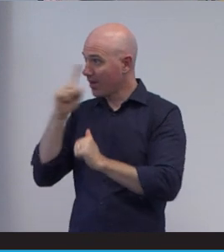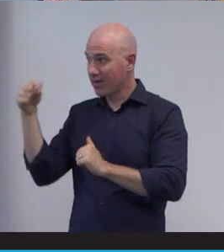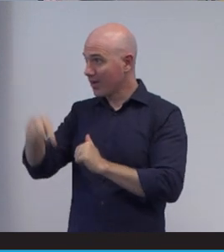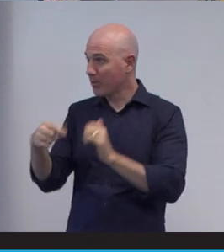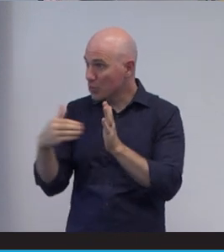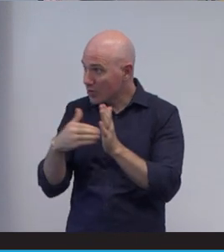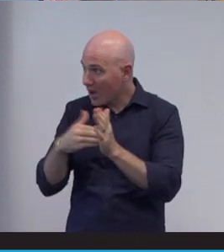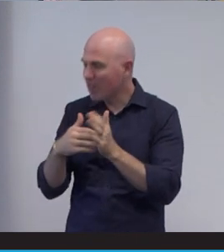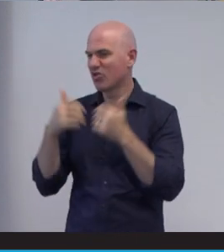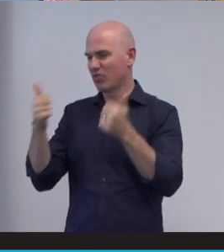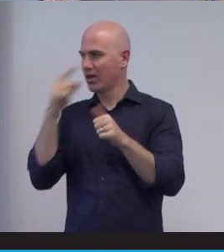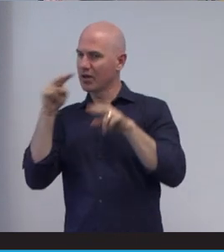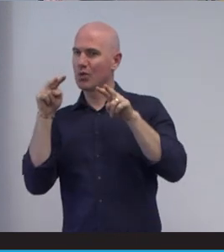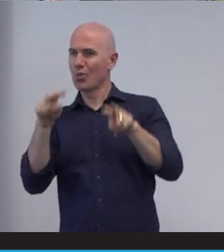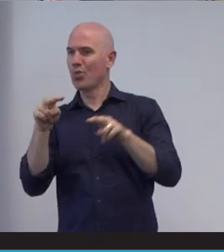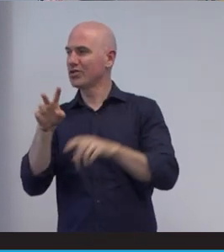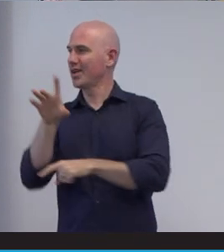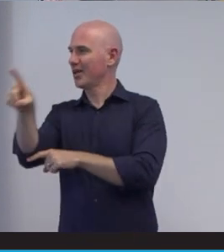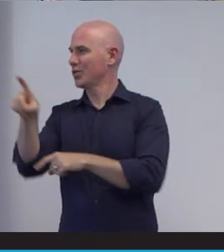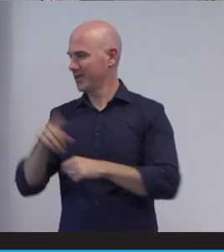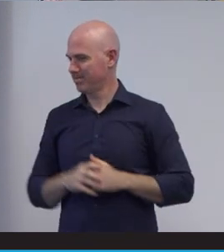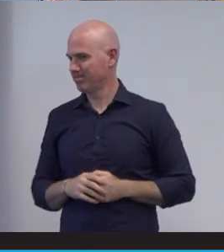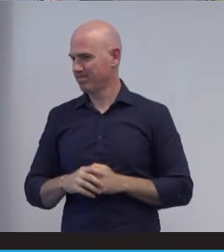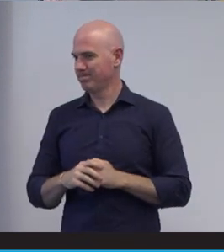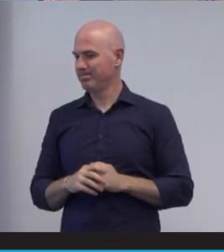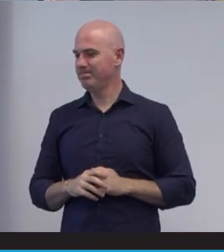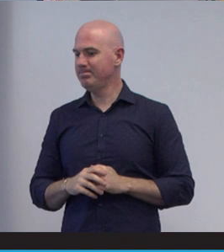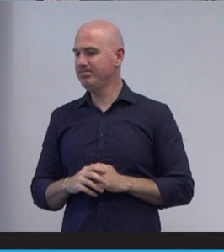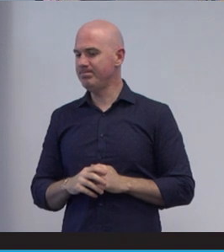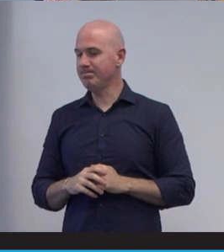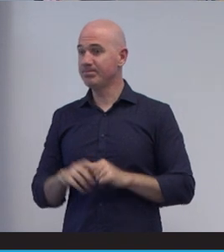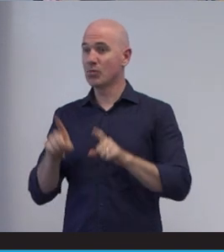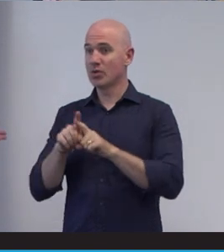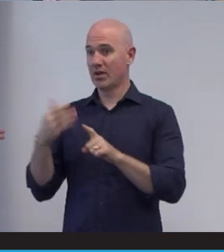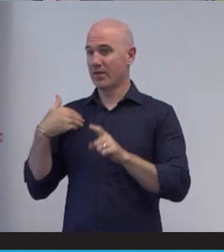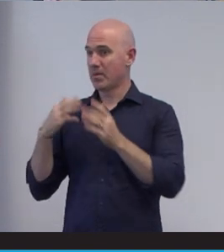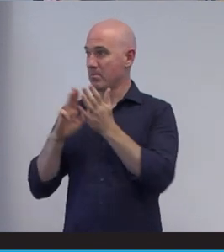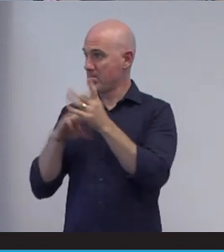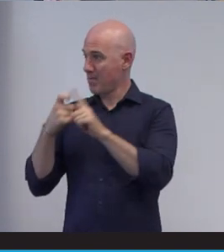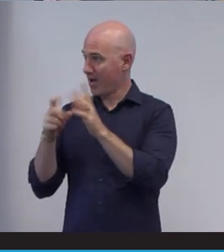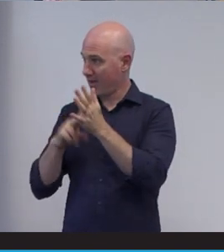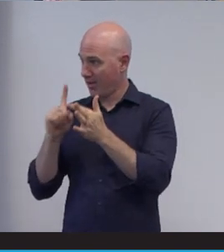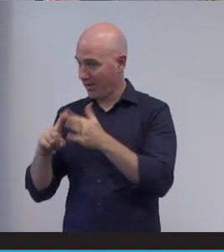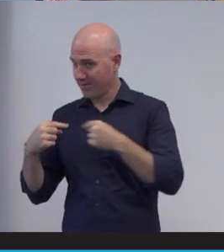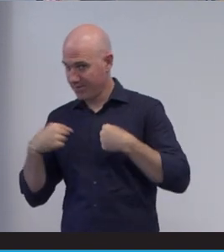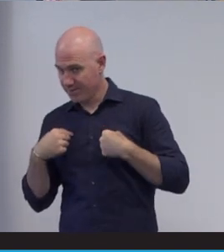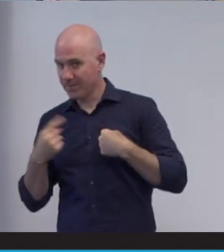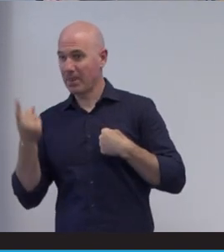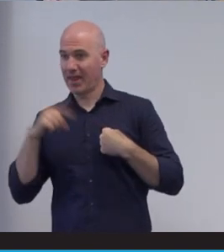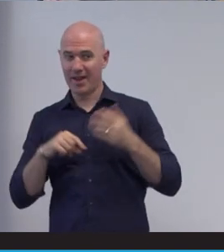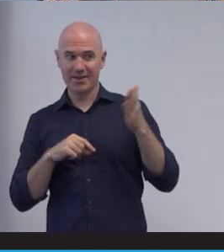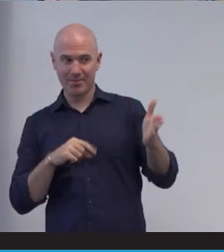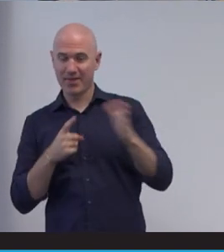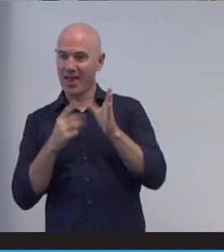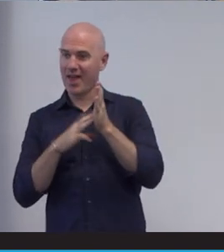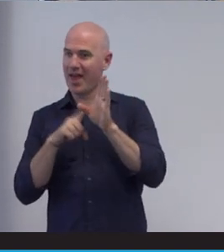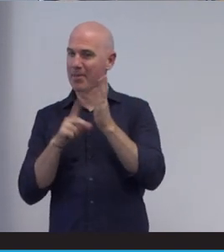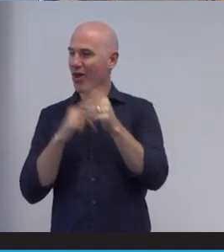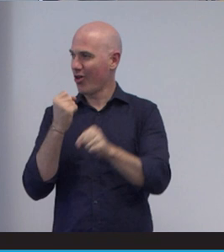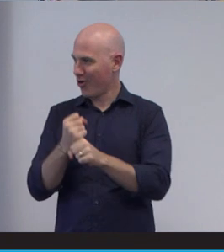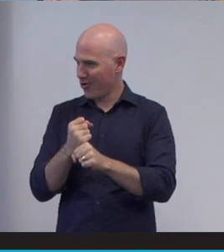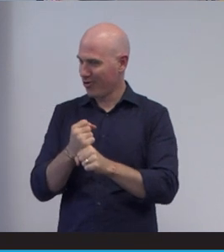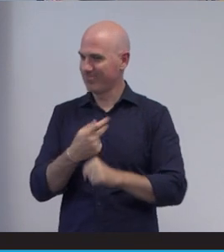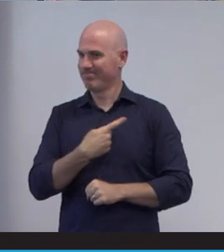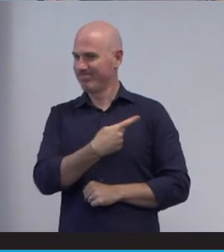with them. Also joining us today is Mark Cave and Amy Long. Down the front there